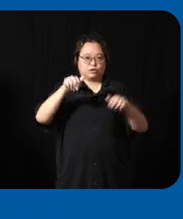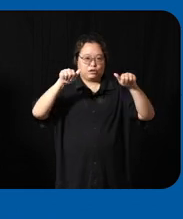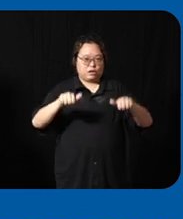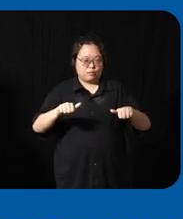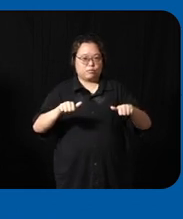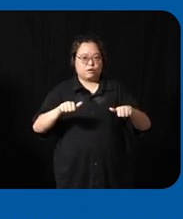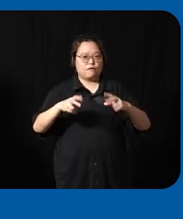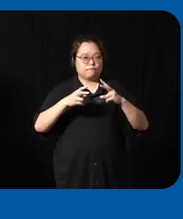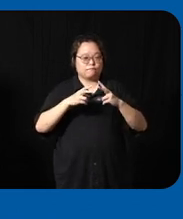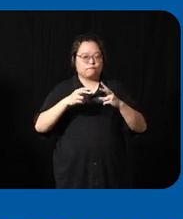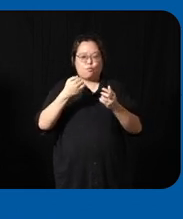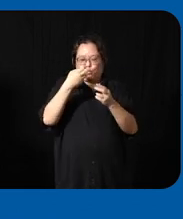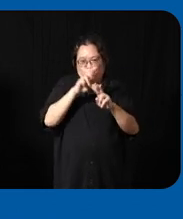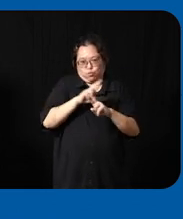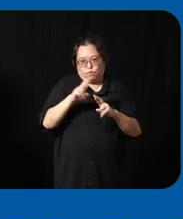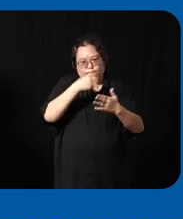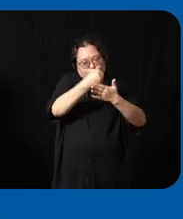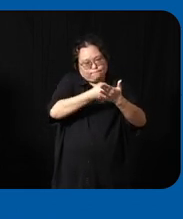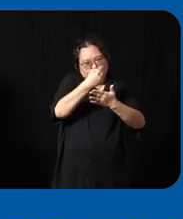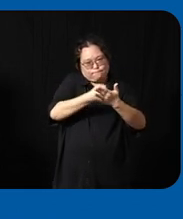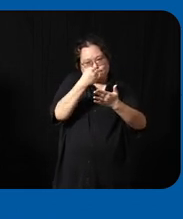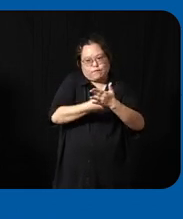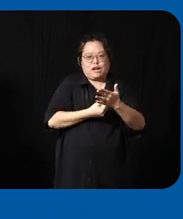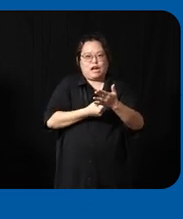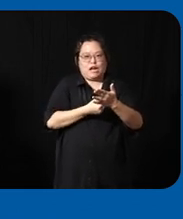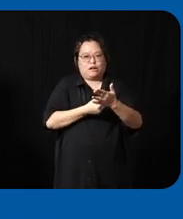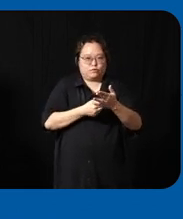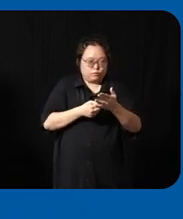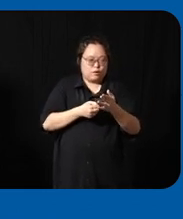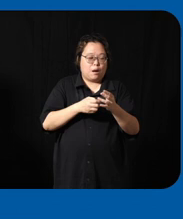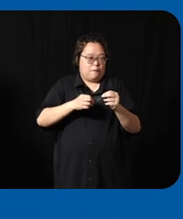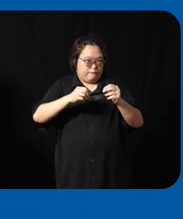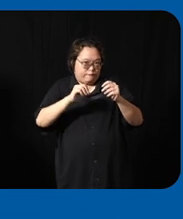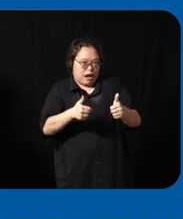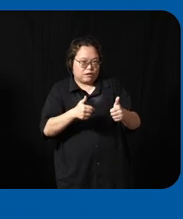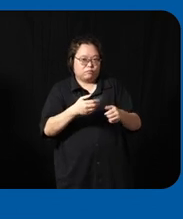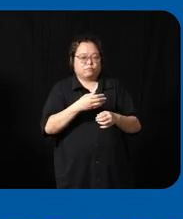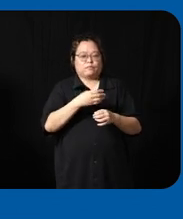is ready to Advocate the Catalyst as as well as to enable the disability community and sector in